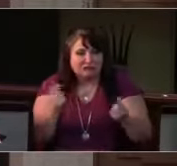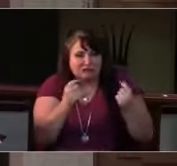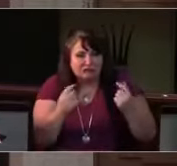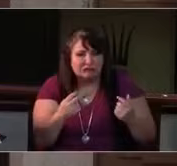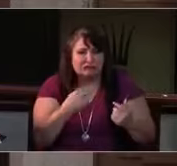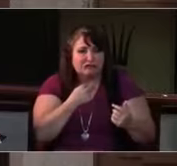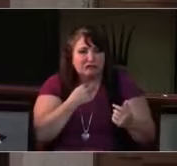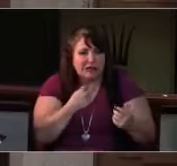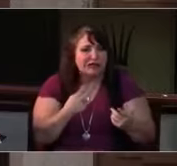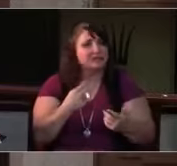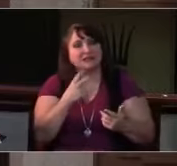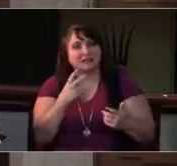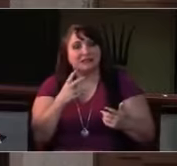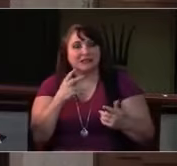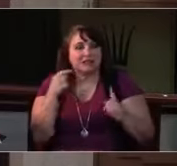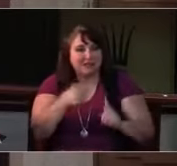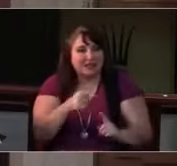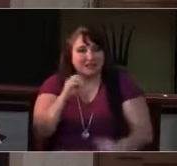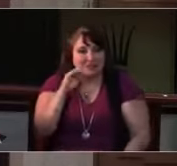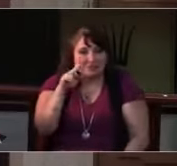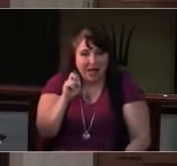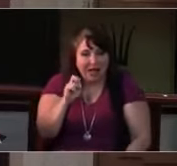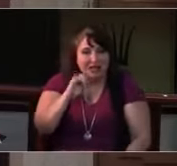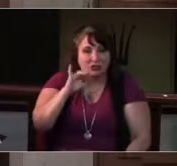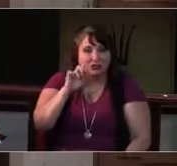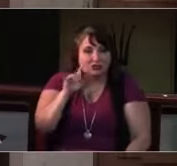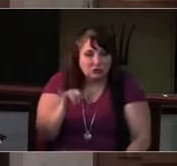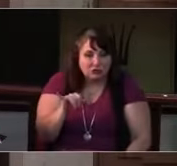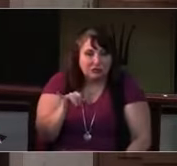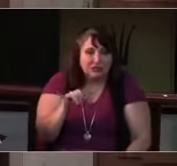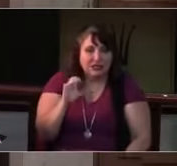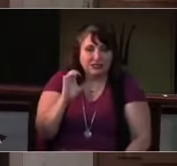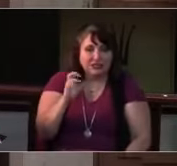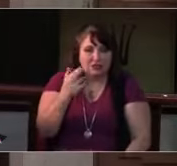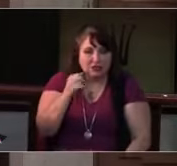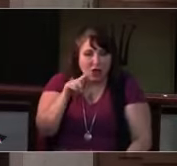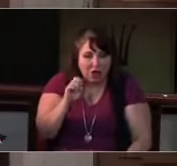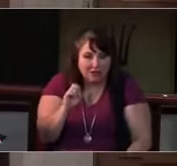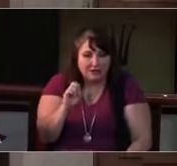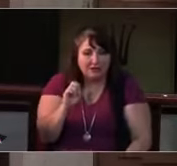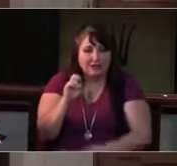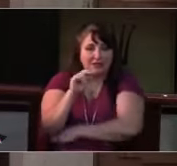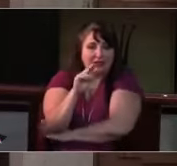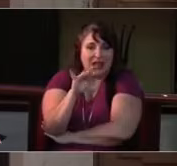Align our ways to your love, O God. We pray for countries, leaders, and other organizations